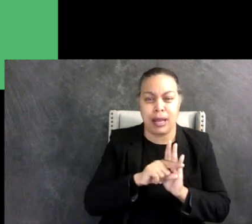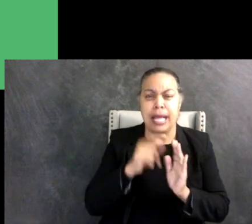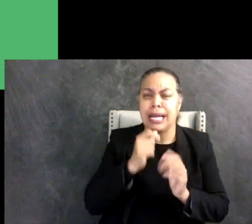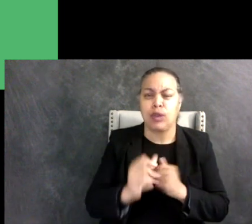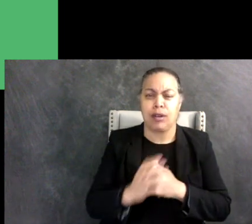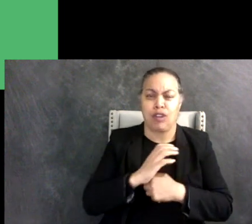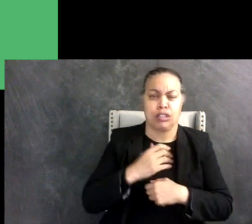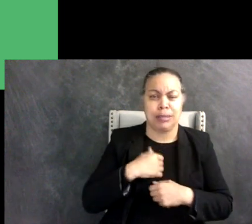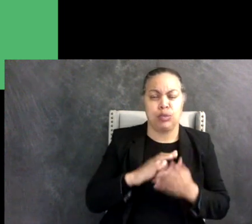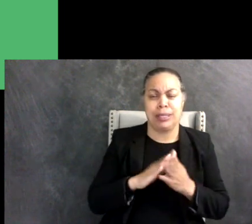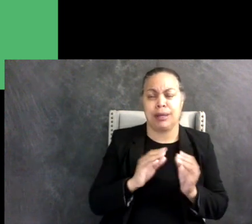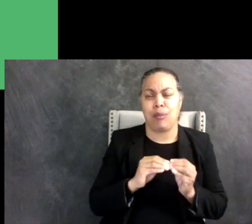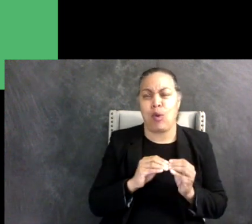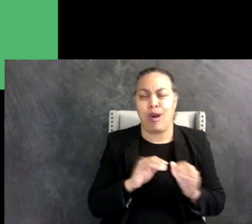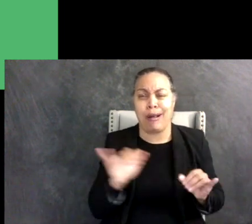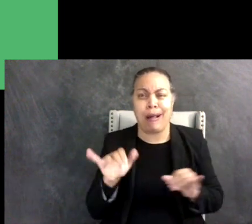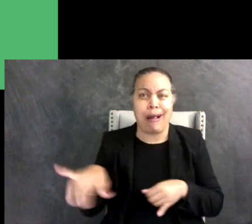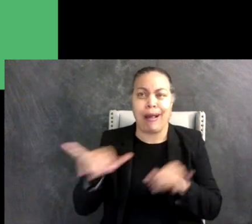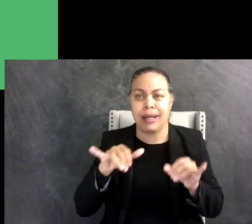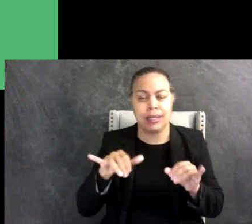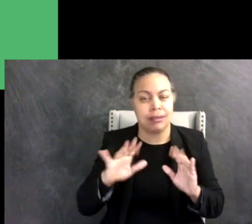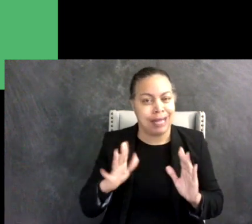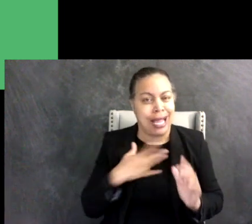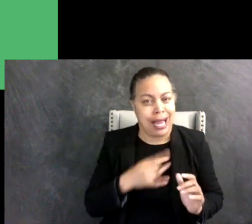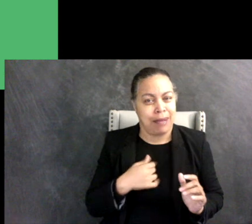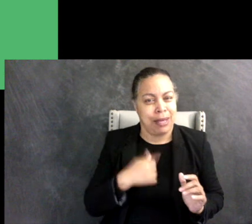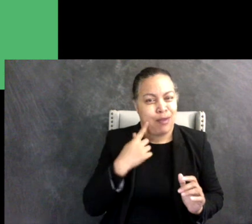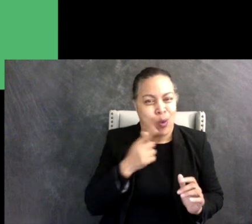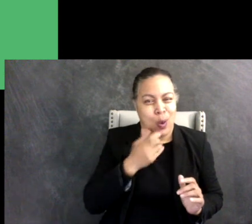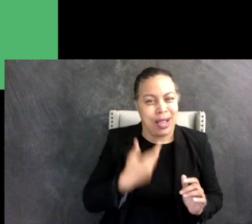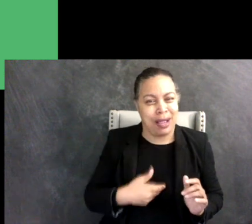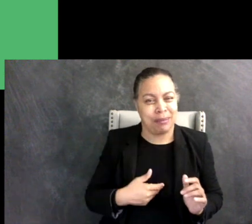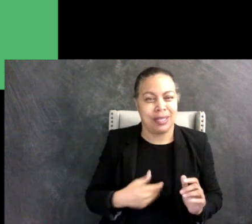more typical. He likes me for who I am and we have a lot in common. He's much more social than me but